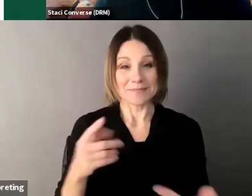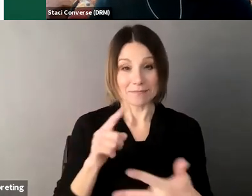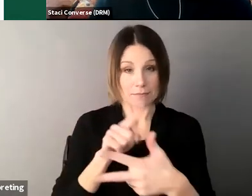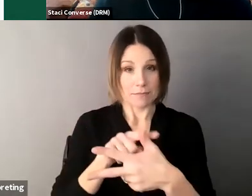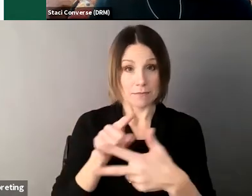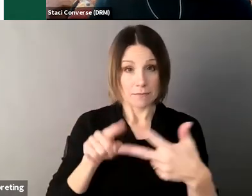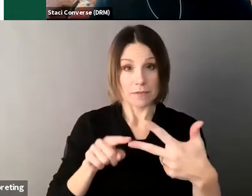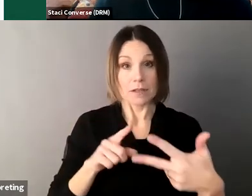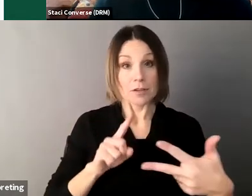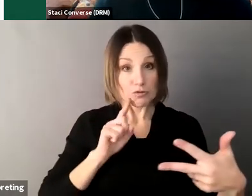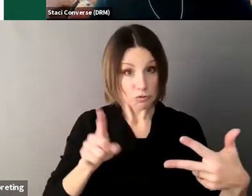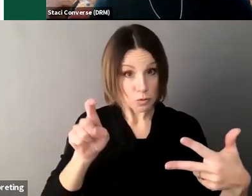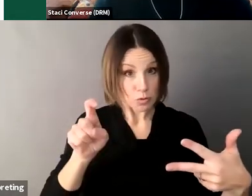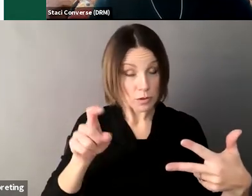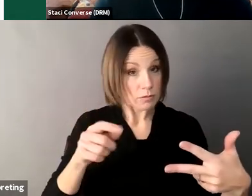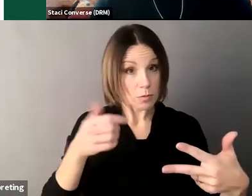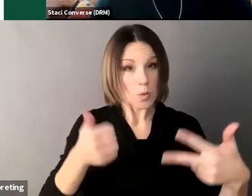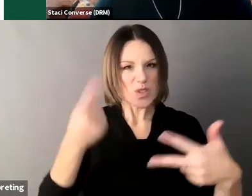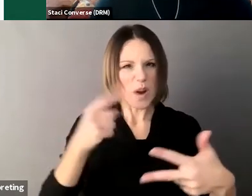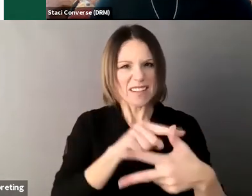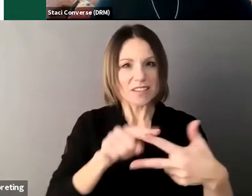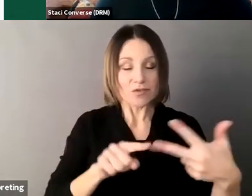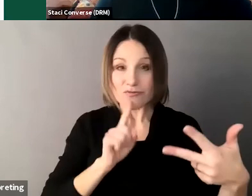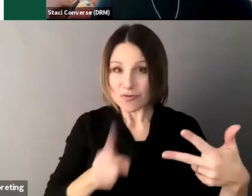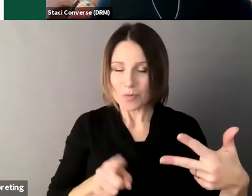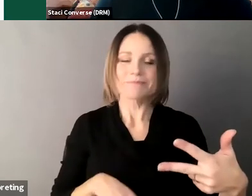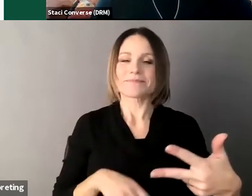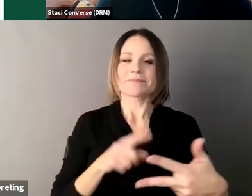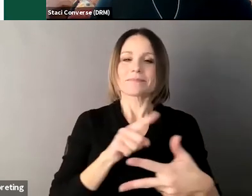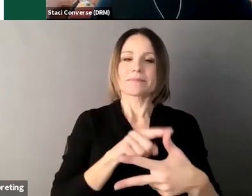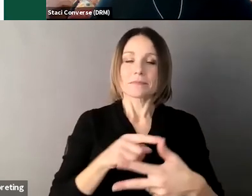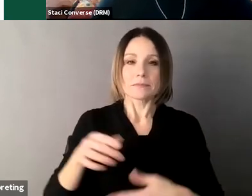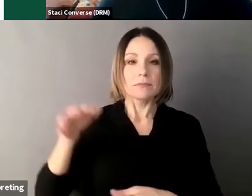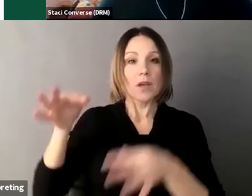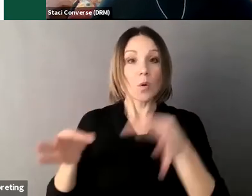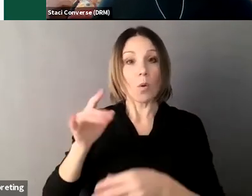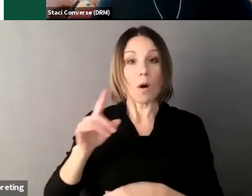um guardianship can only be created by a court order supported decision-making can only be